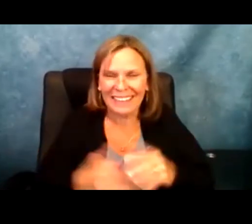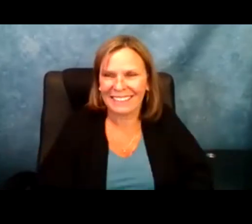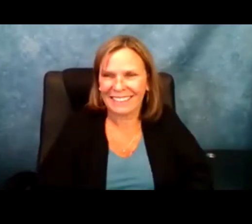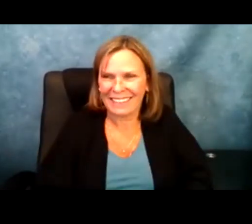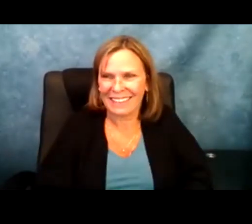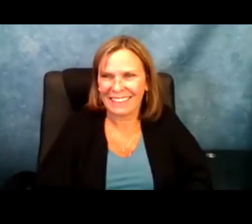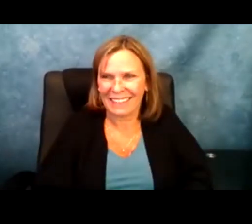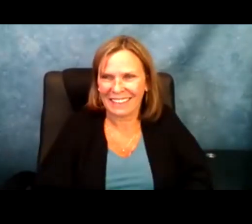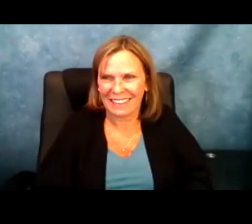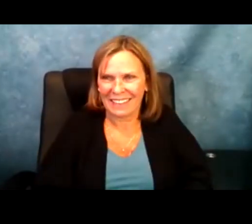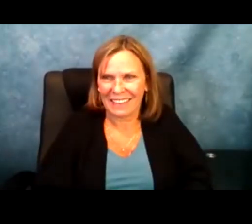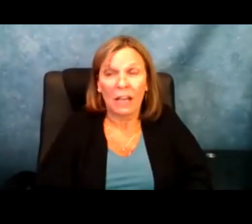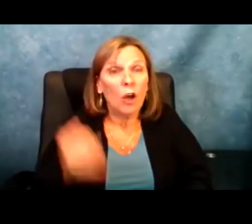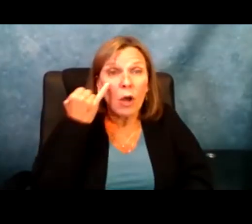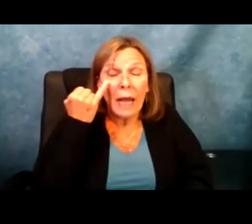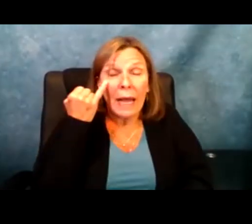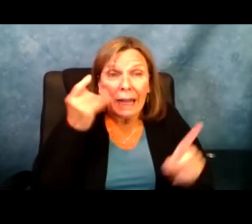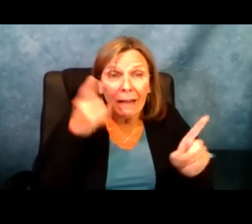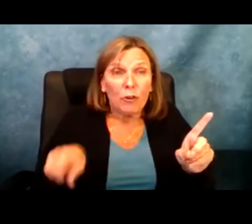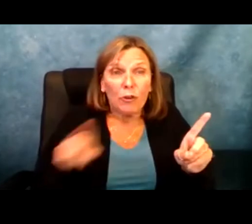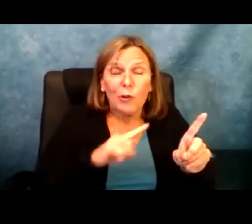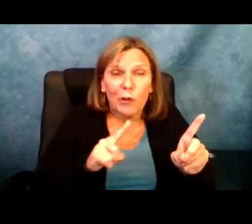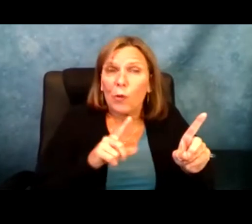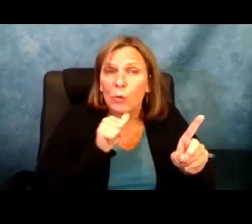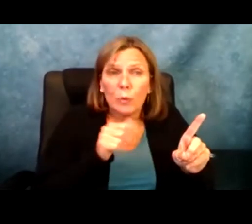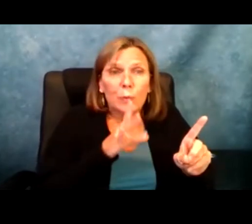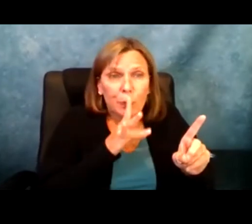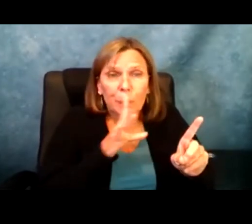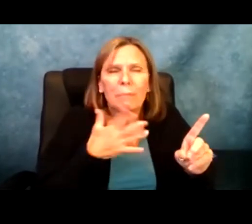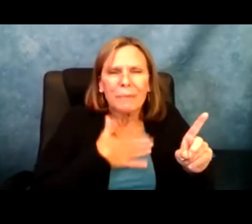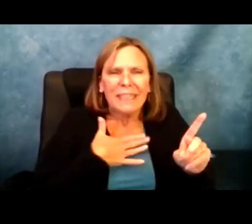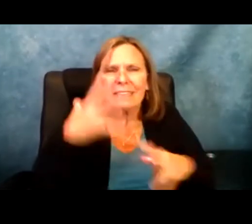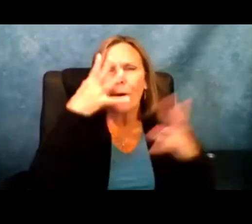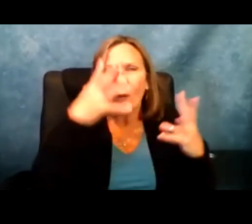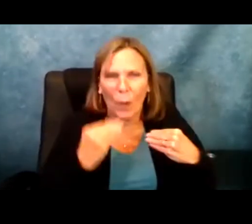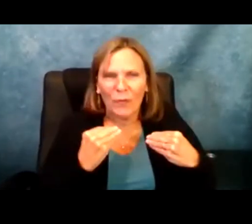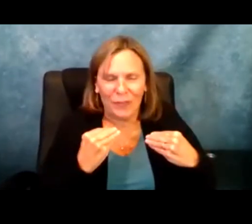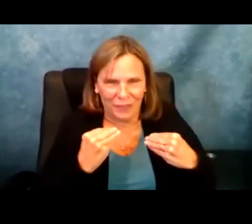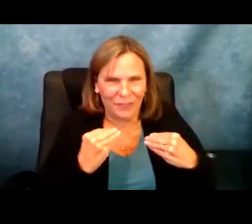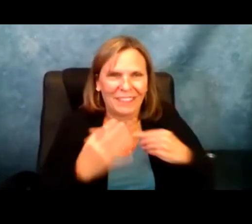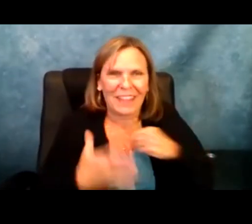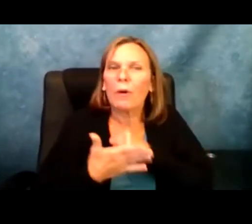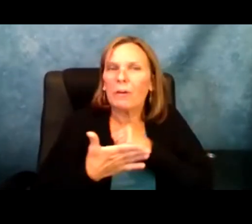conversation with folks who are able to join us tonight. To be helpful to the